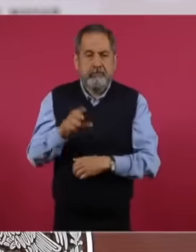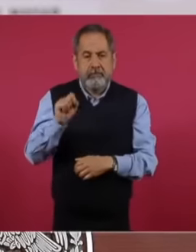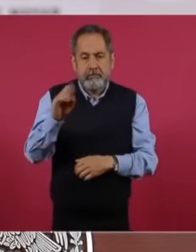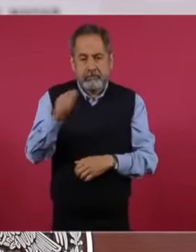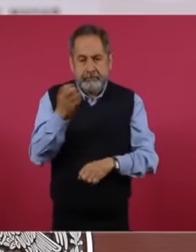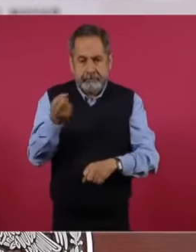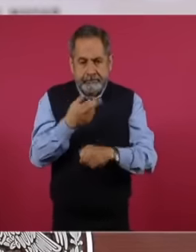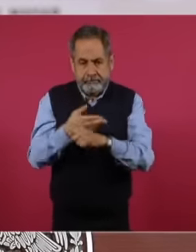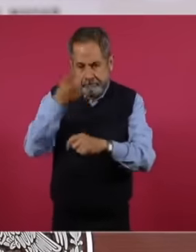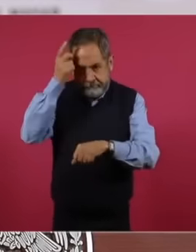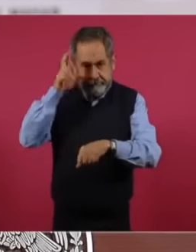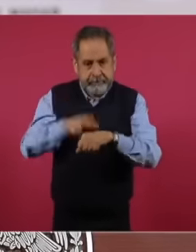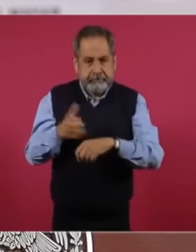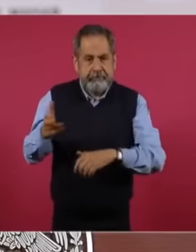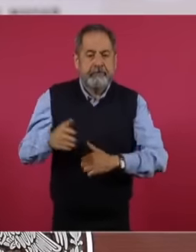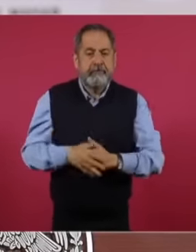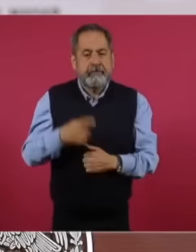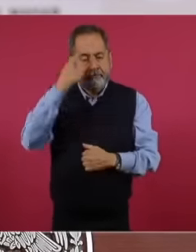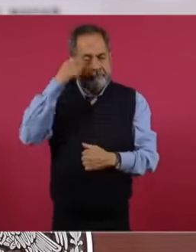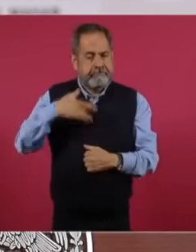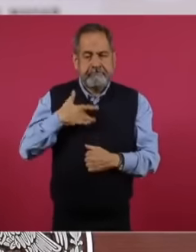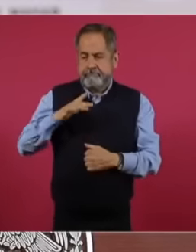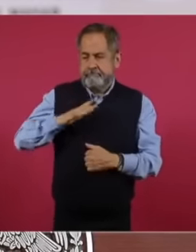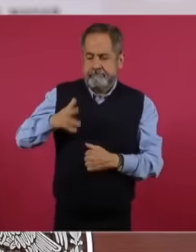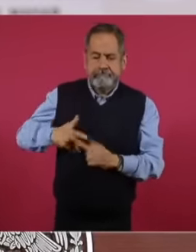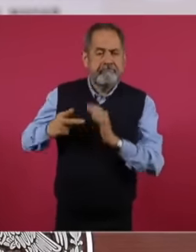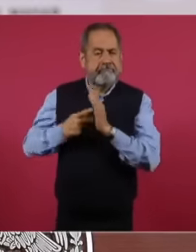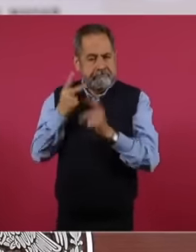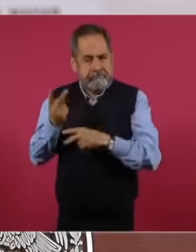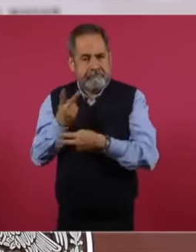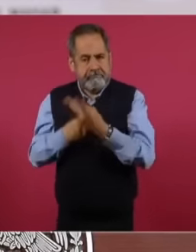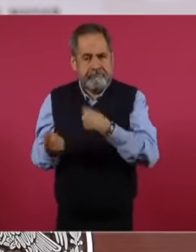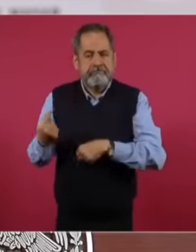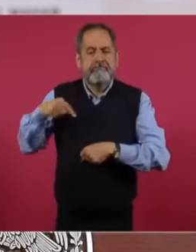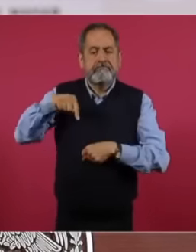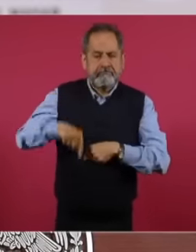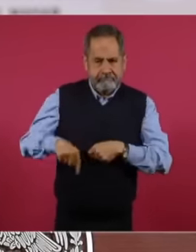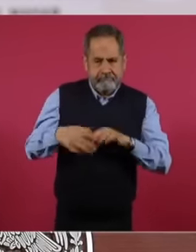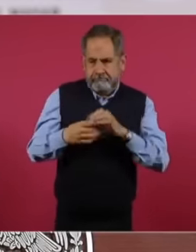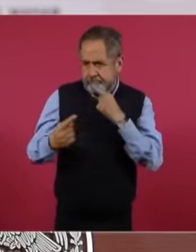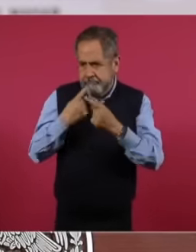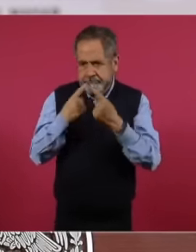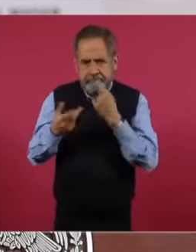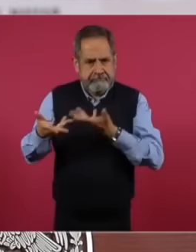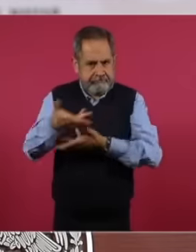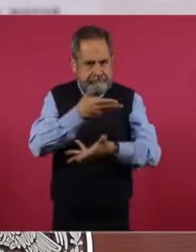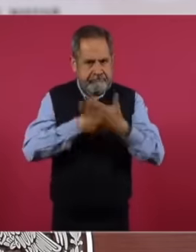Director, it is an honor for me to be back in this exercise of accountability dialogue